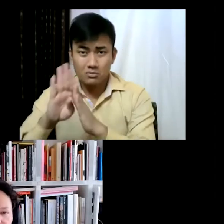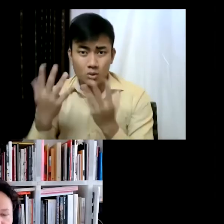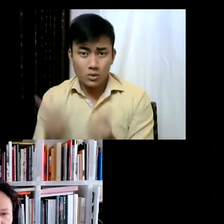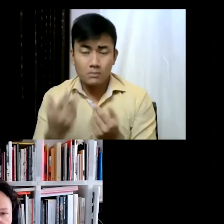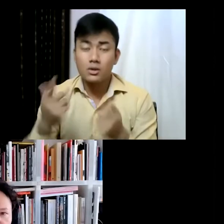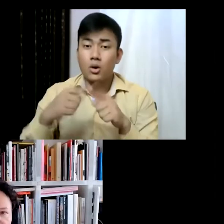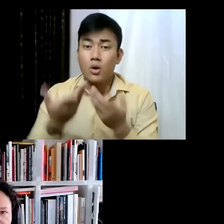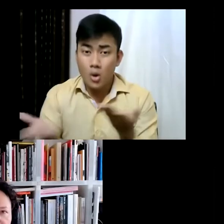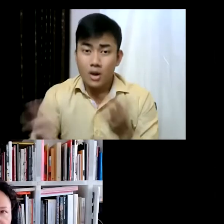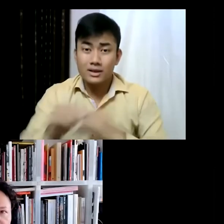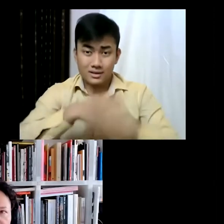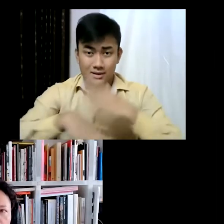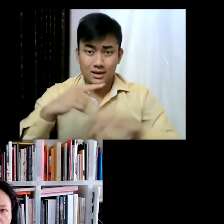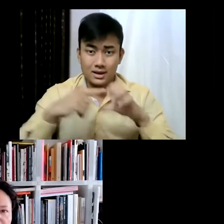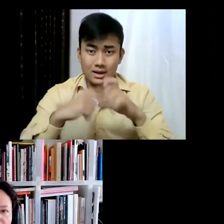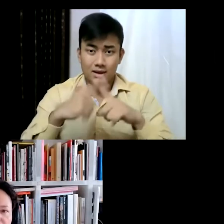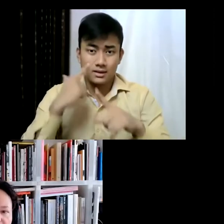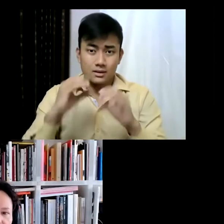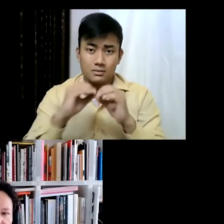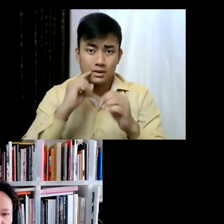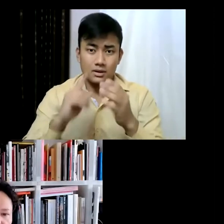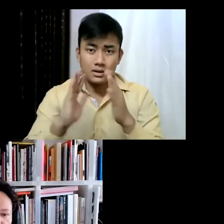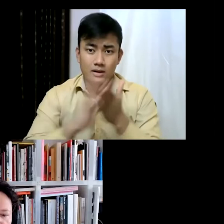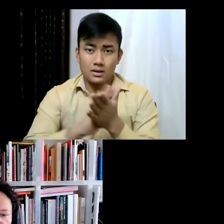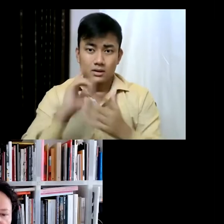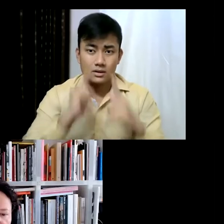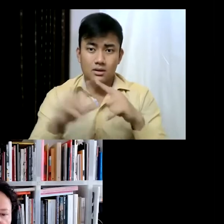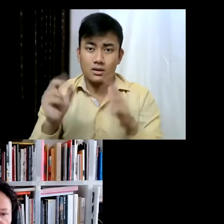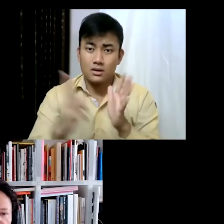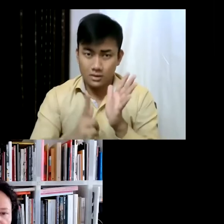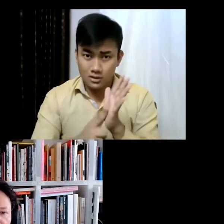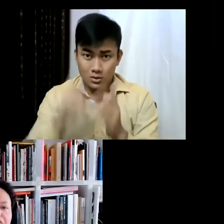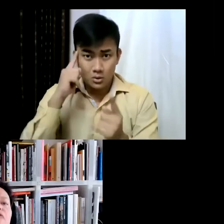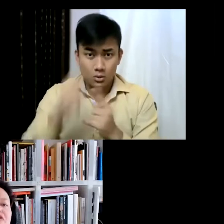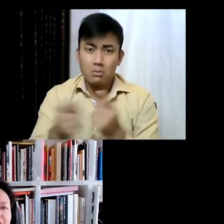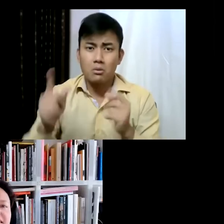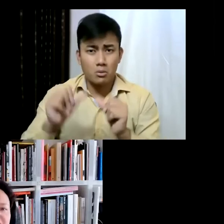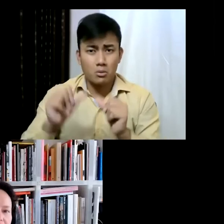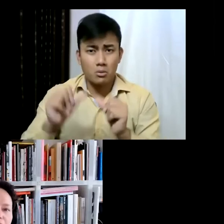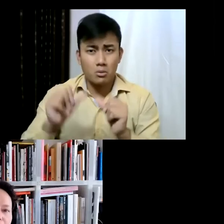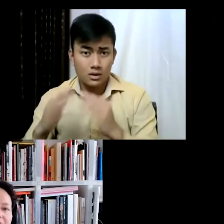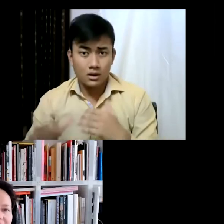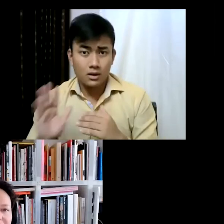of the Architecture Biennale was very much, was fairly similar to the past.